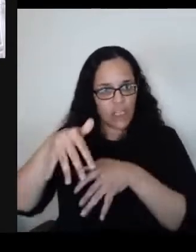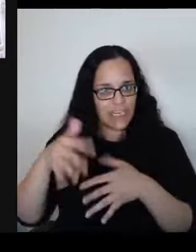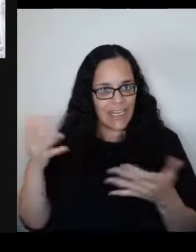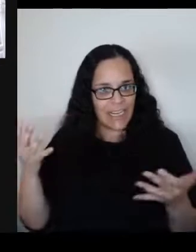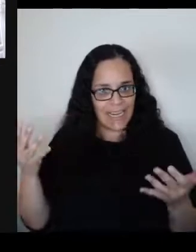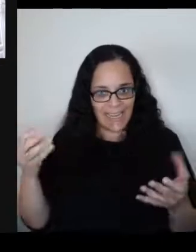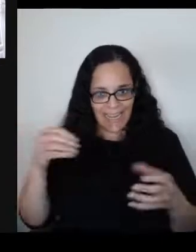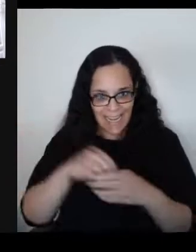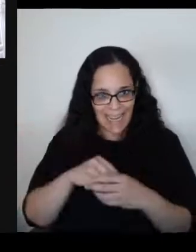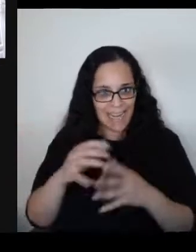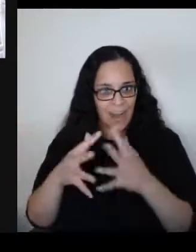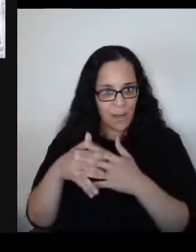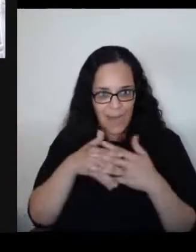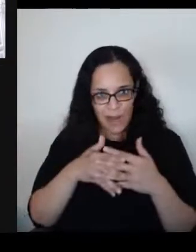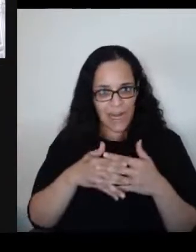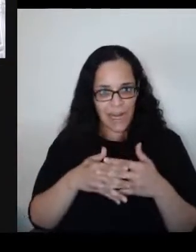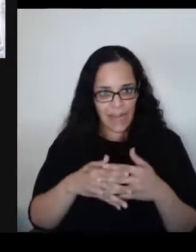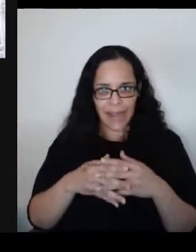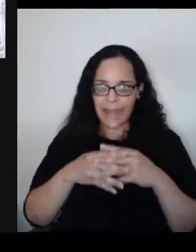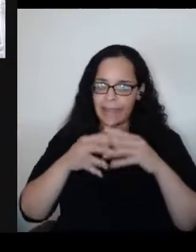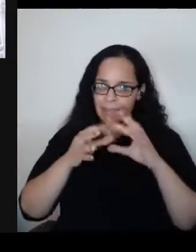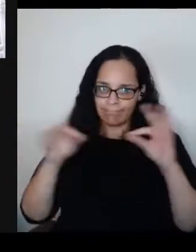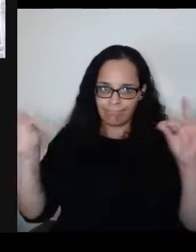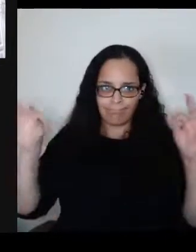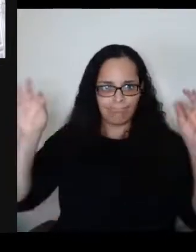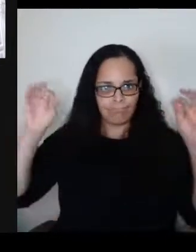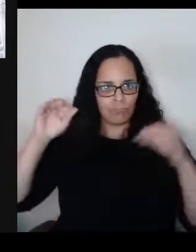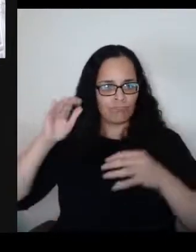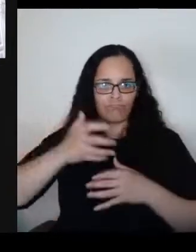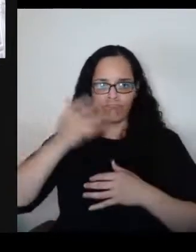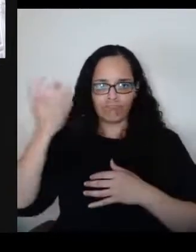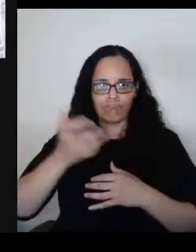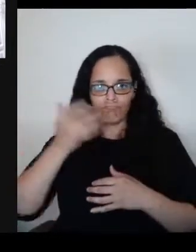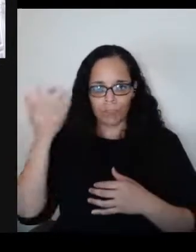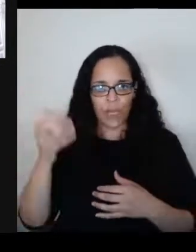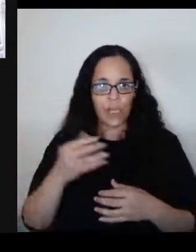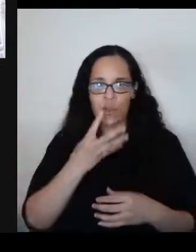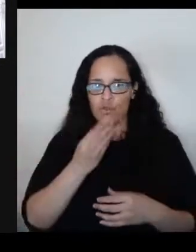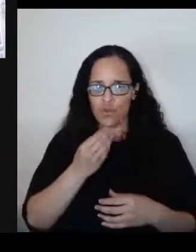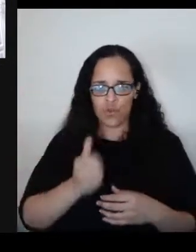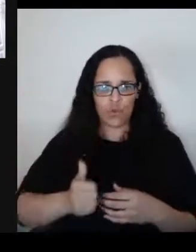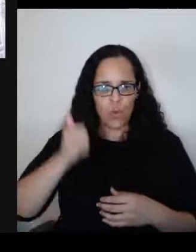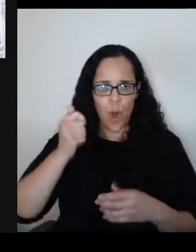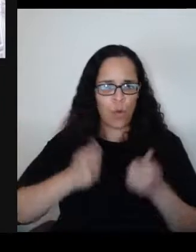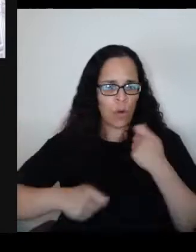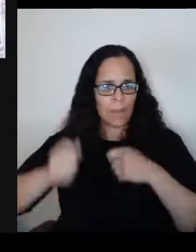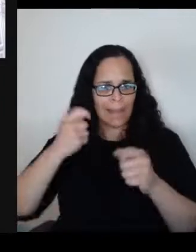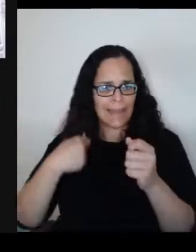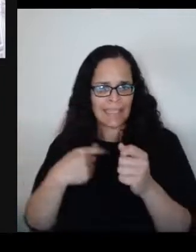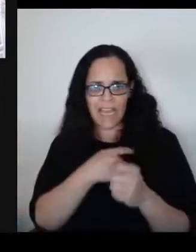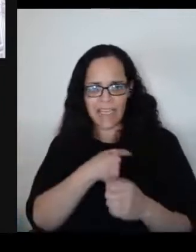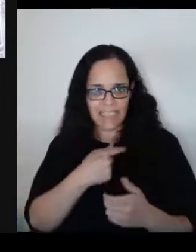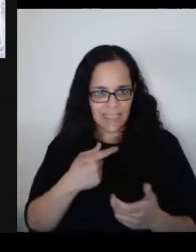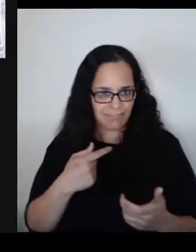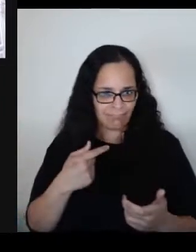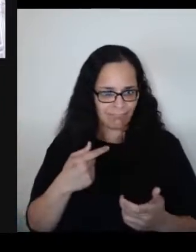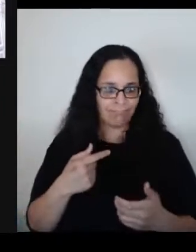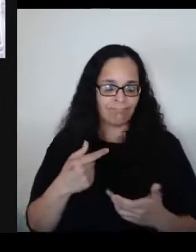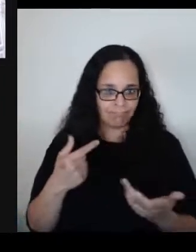I want to ask you, what do you think led us there? How did America end up, as it were,